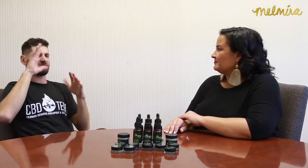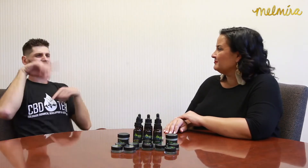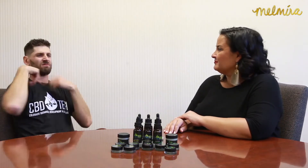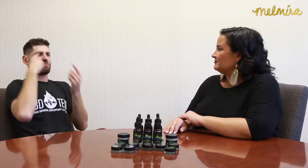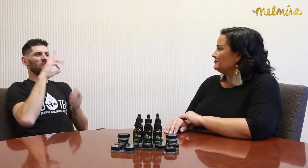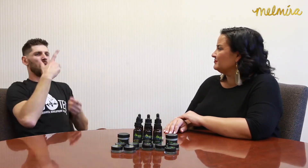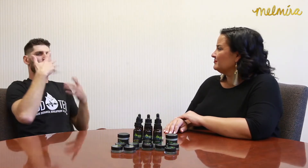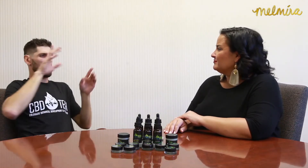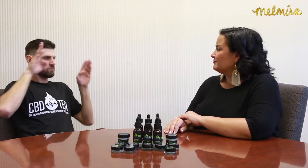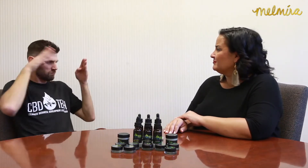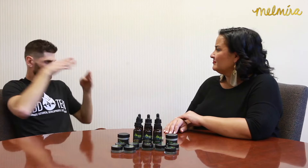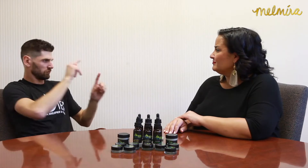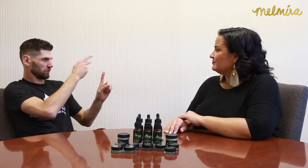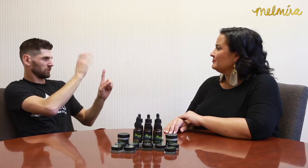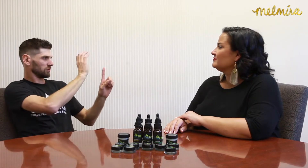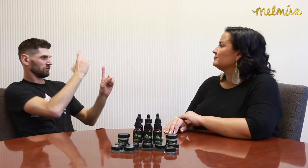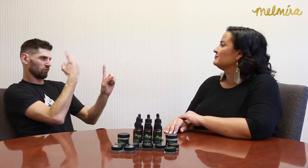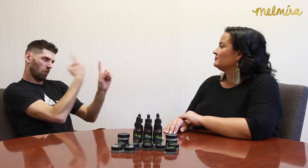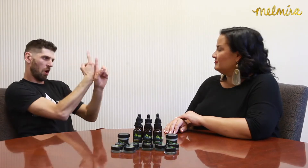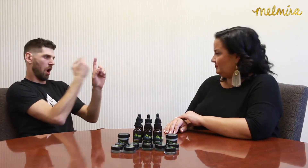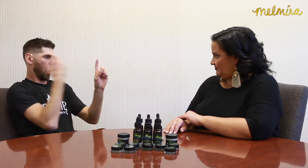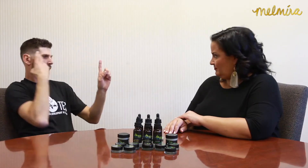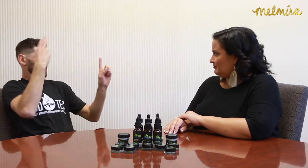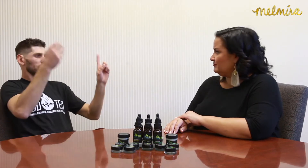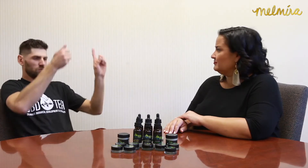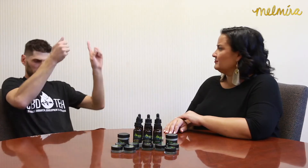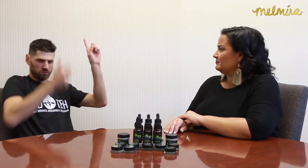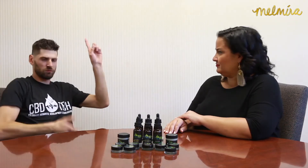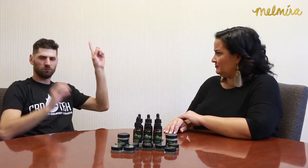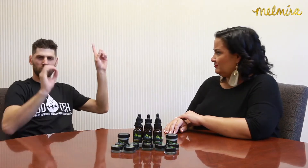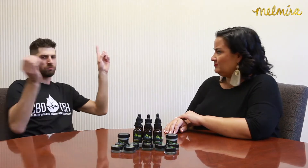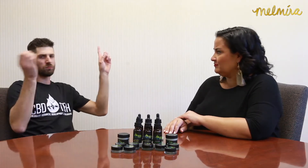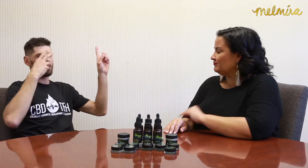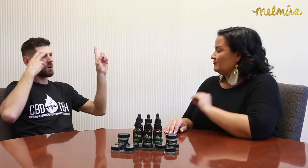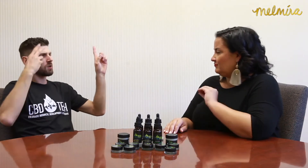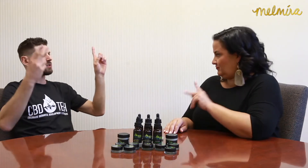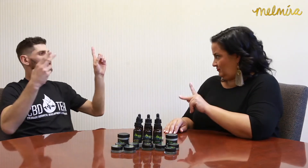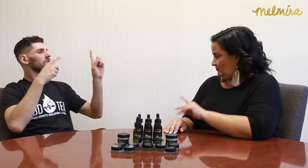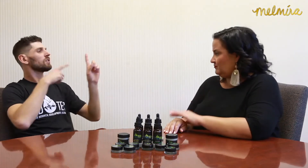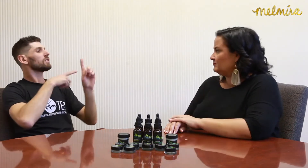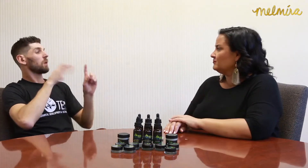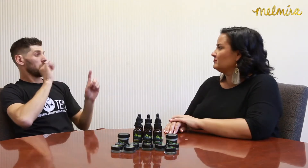When it comes to drugs, only the THC chemical will get you high.